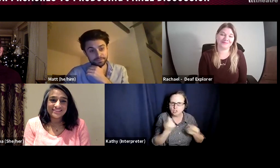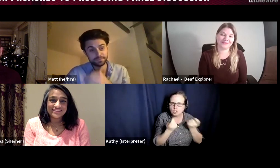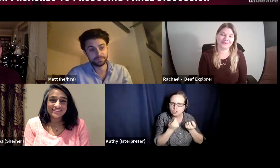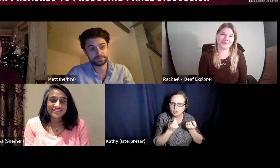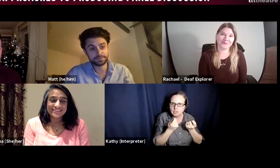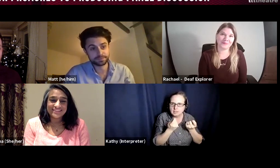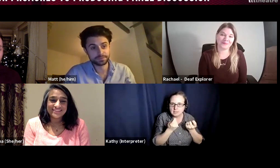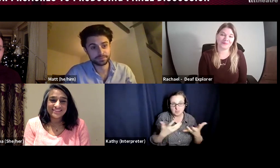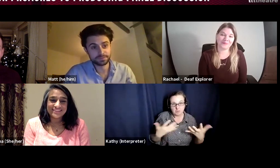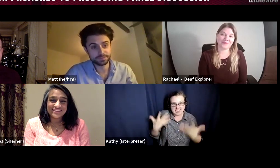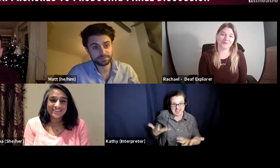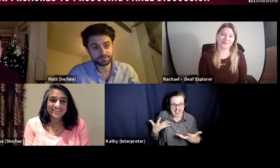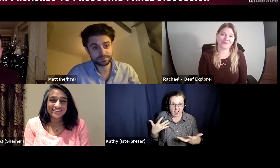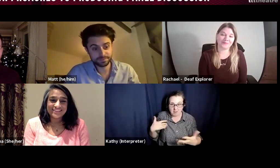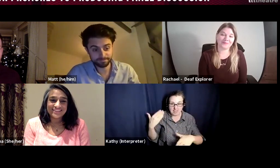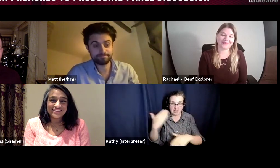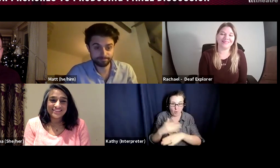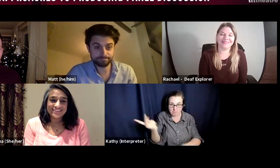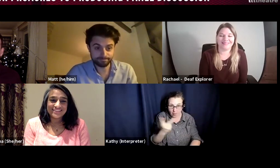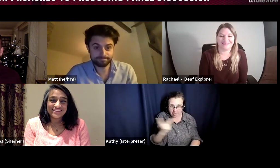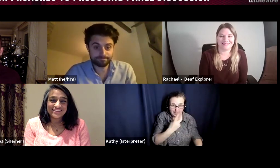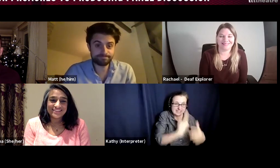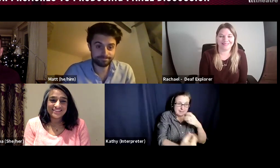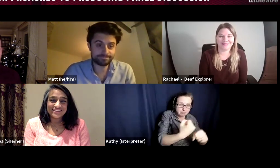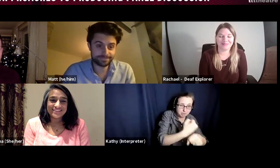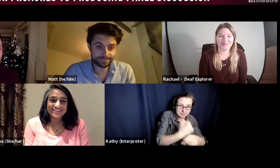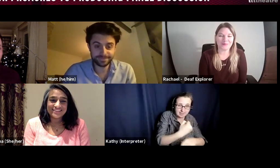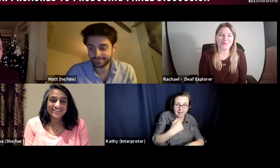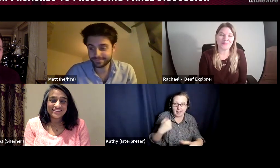independent producer and I am still terrified! I have to have a weekly meeting with myself!